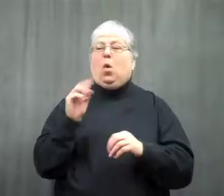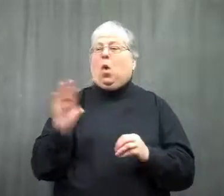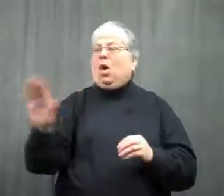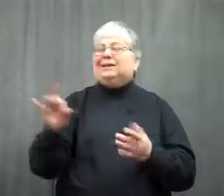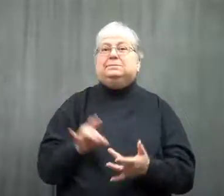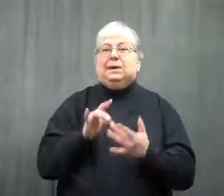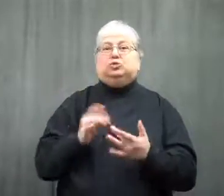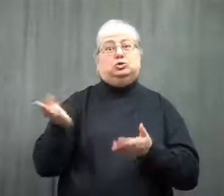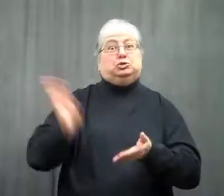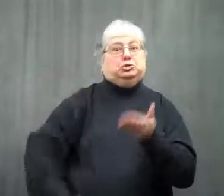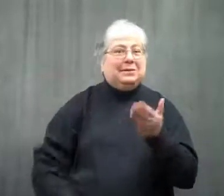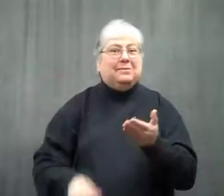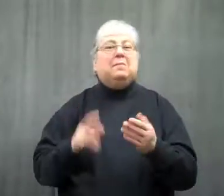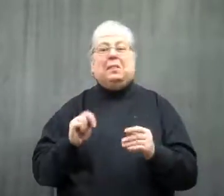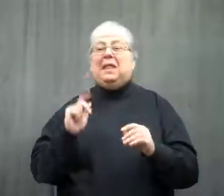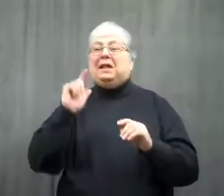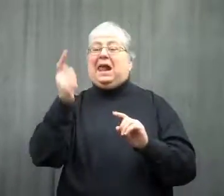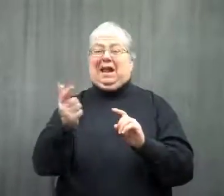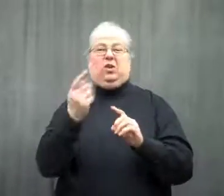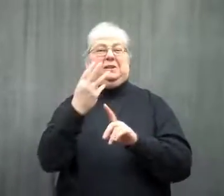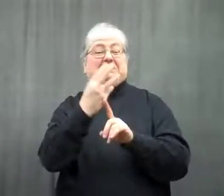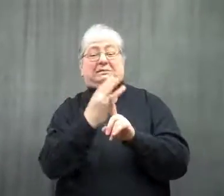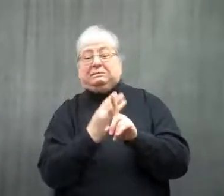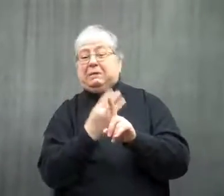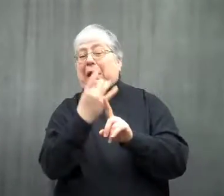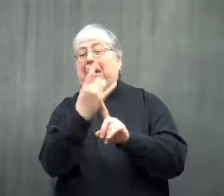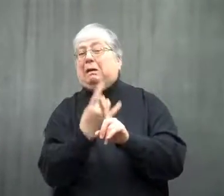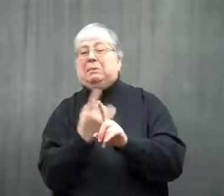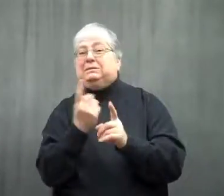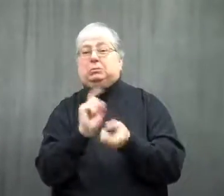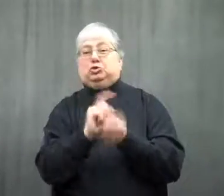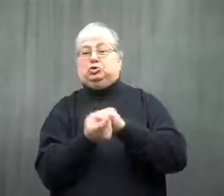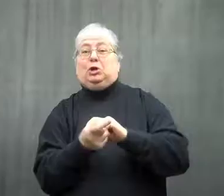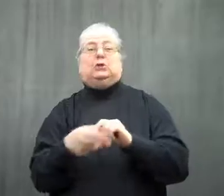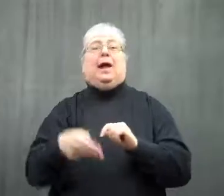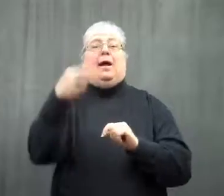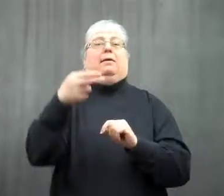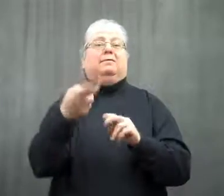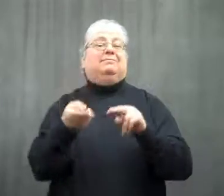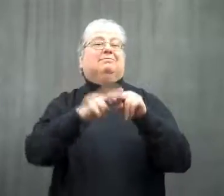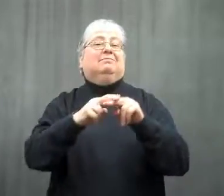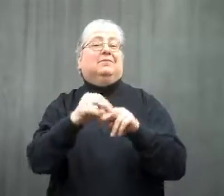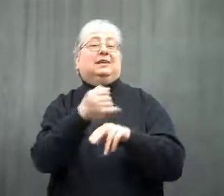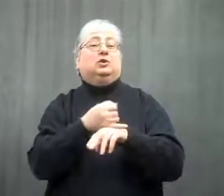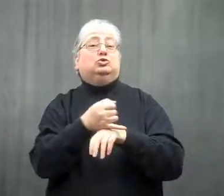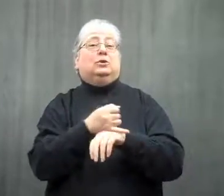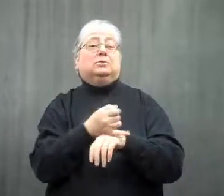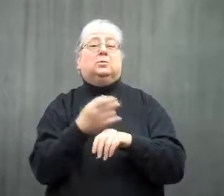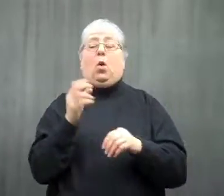or a special rate that lasts for 6 months, then is increased, or